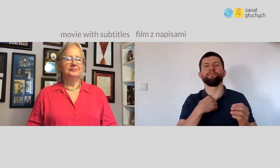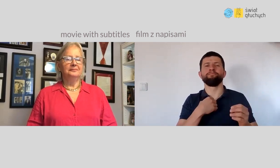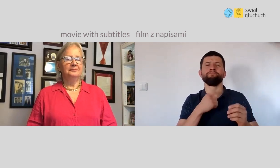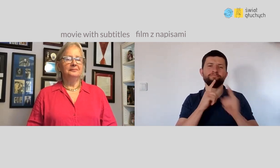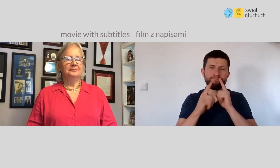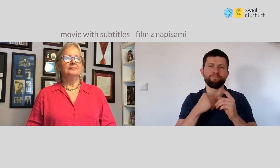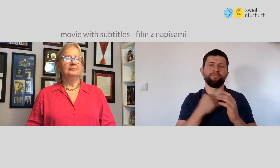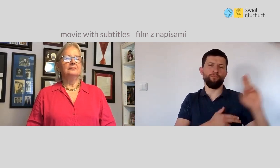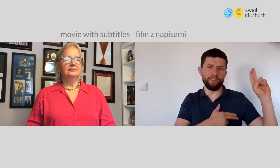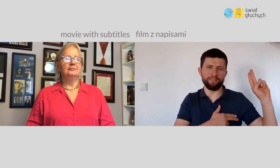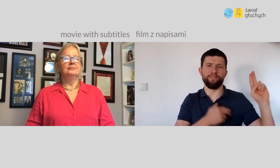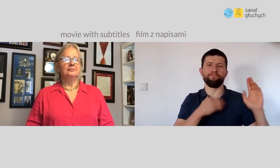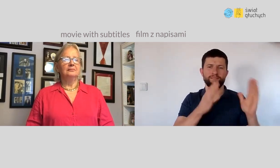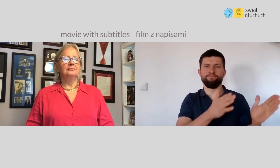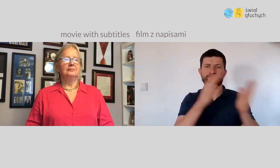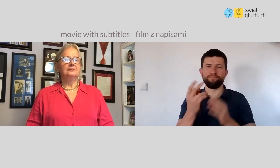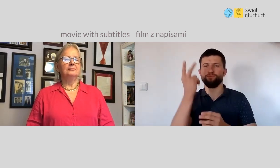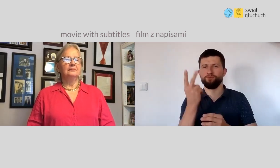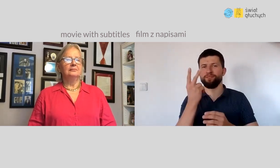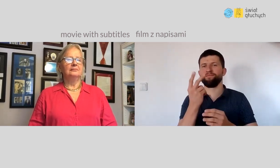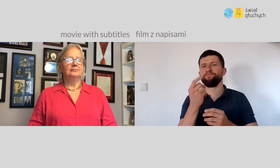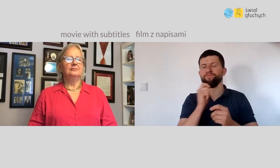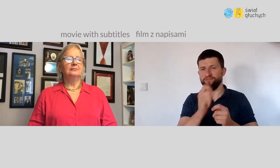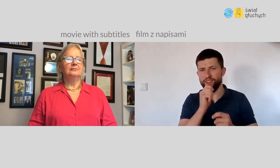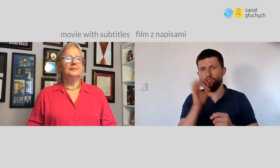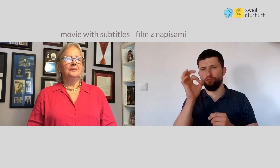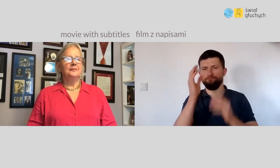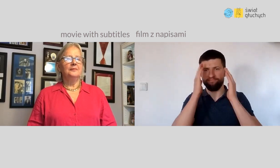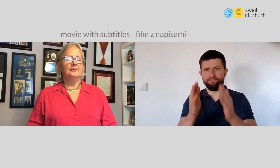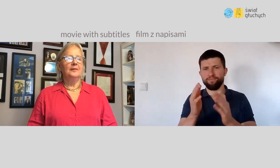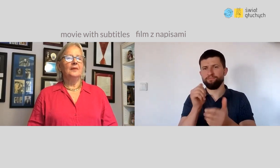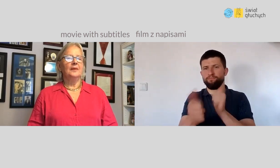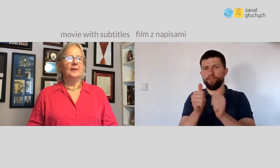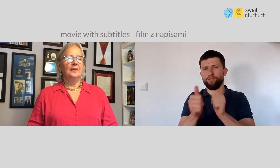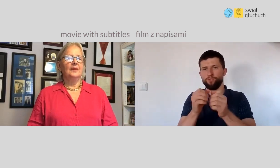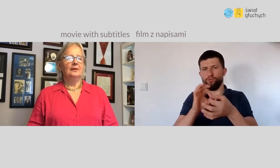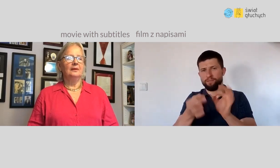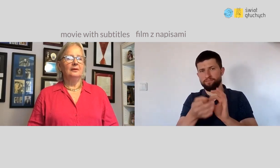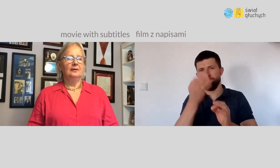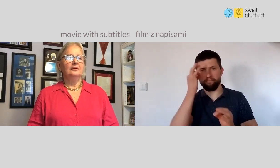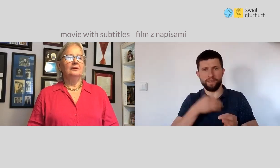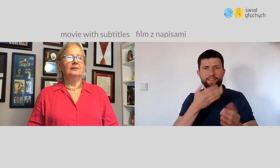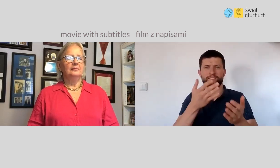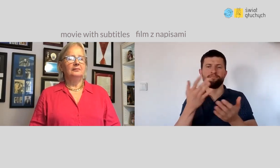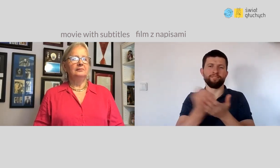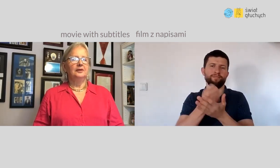and now - keeping my promise - we will talk about your achievements at the Olympic Games